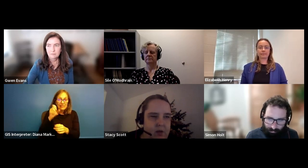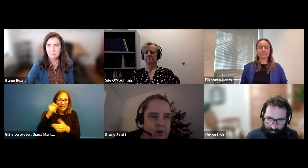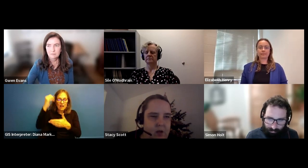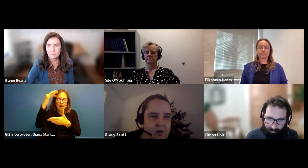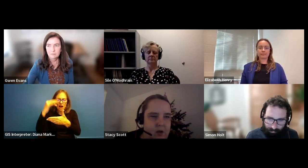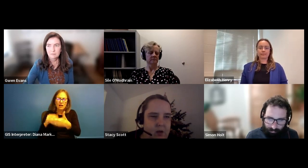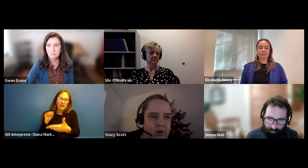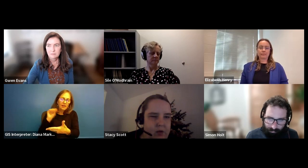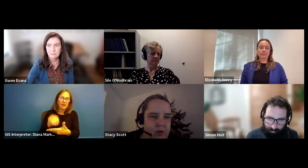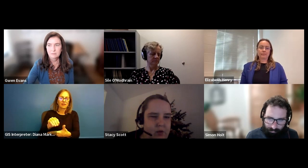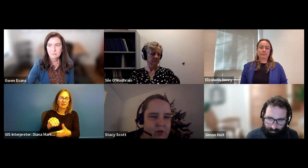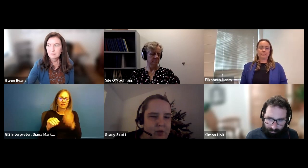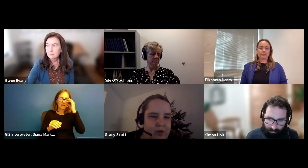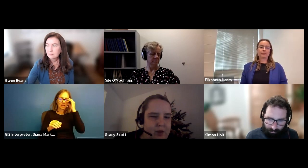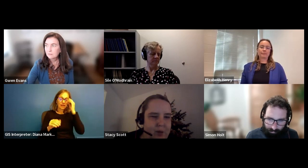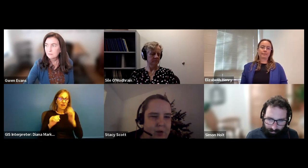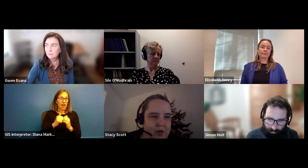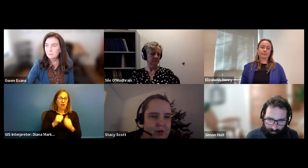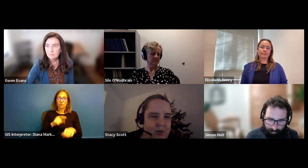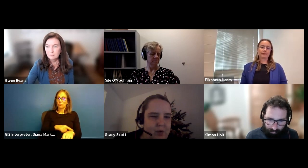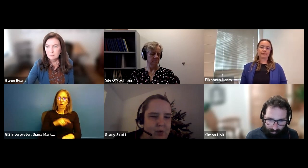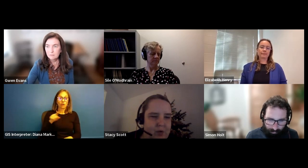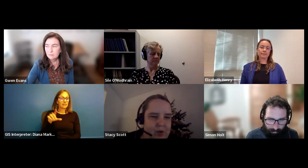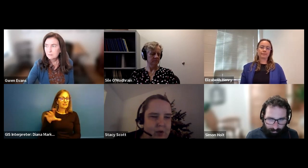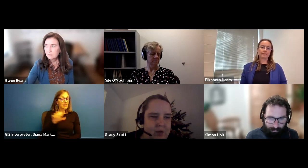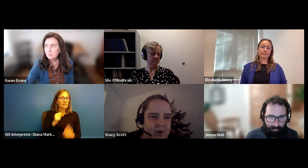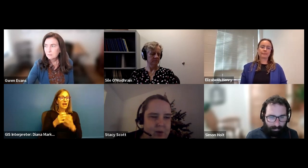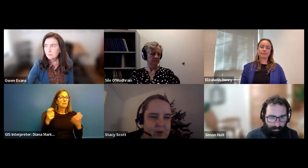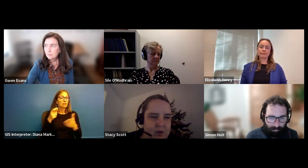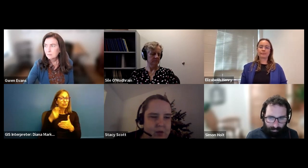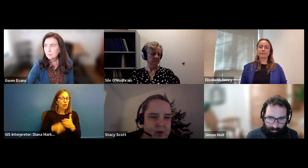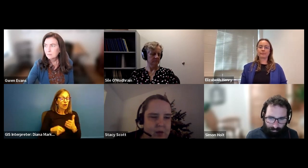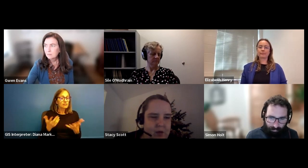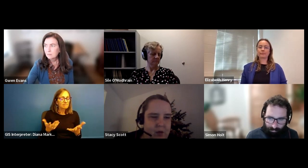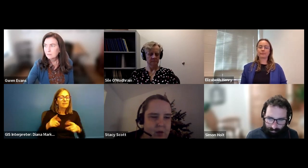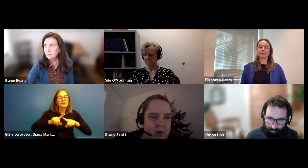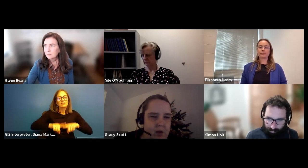Stacy Scott: how not homeless long this will take, and how much this will cost again. Very much depends on